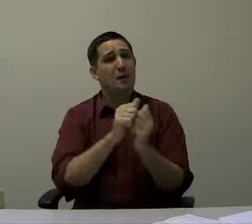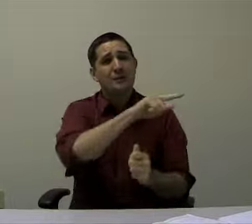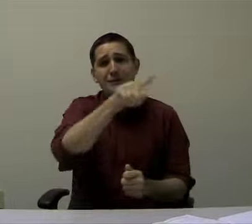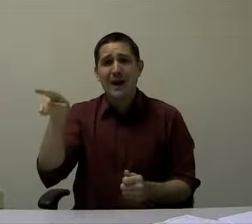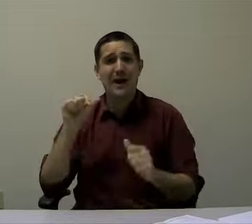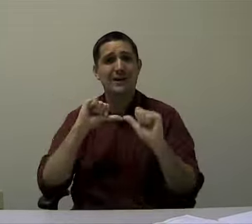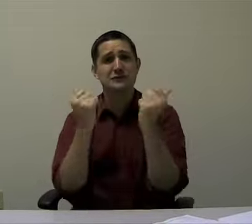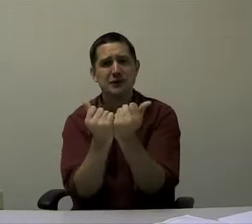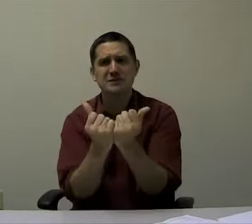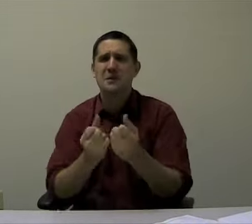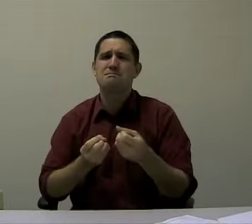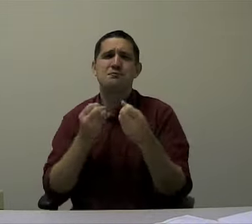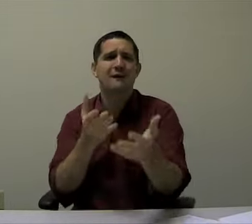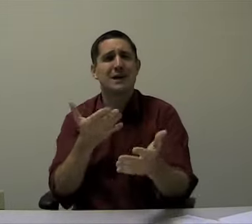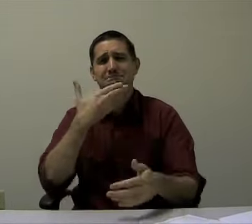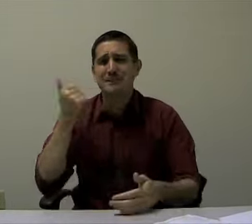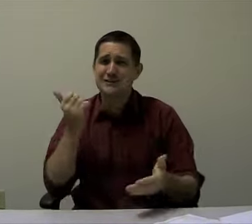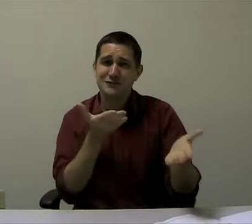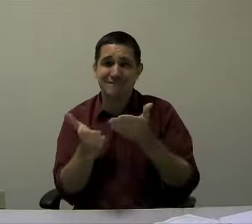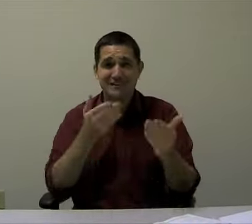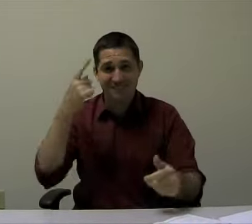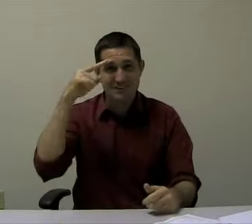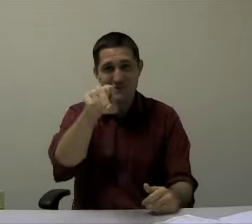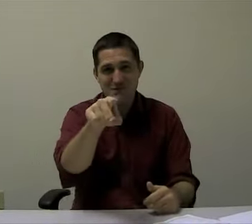We partner with many agencies so we can better serve you.